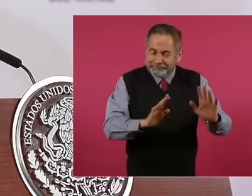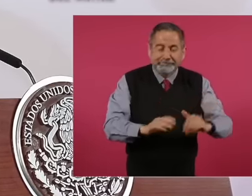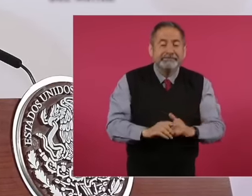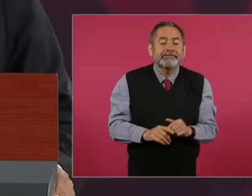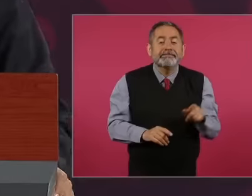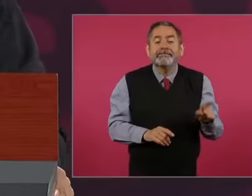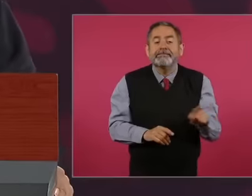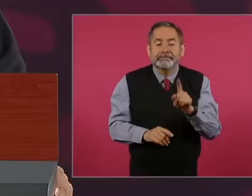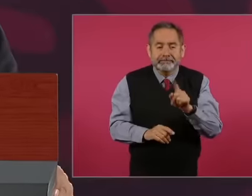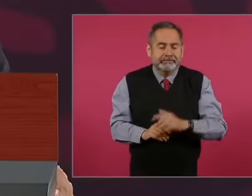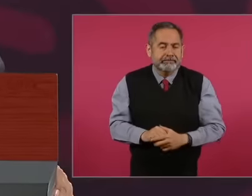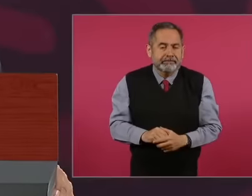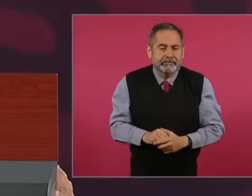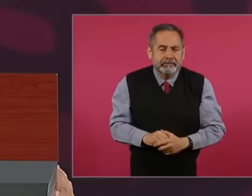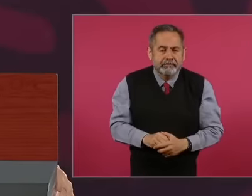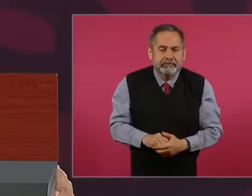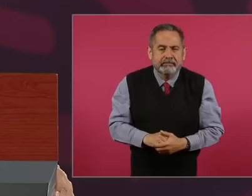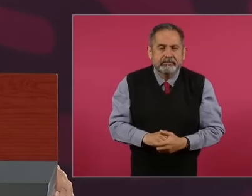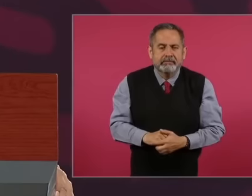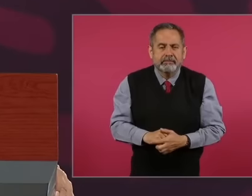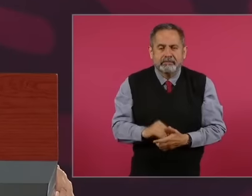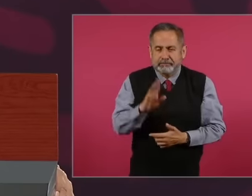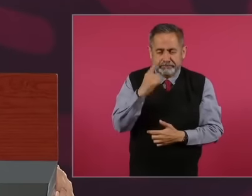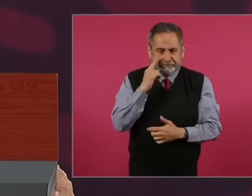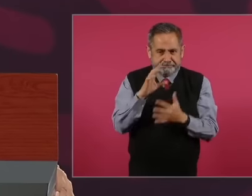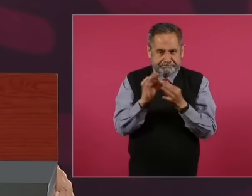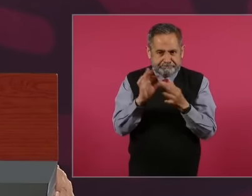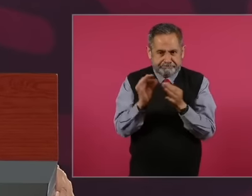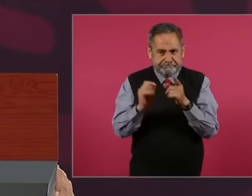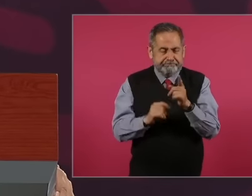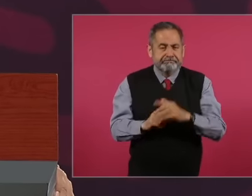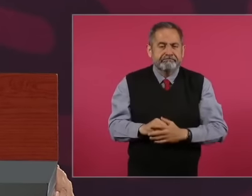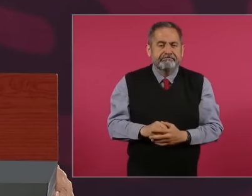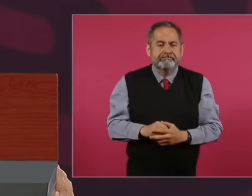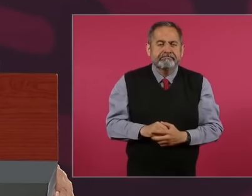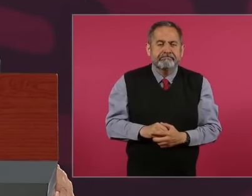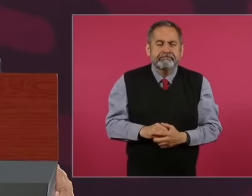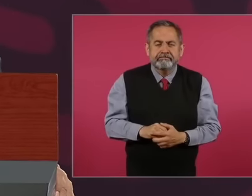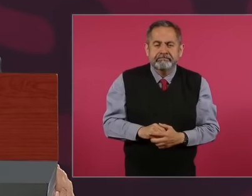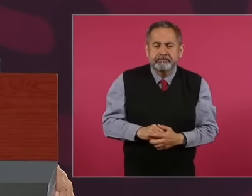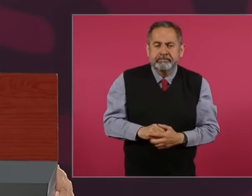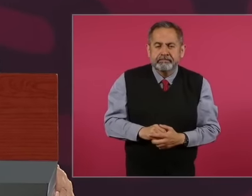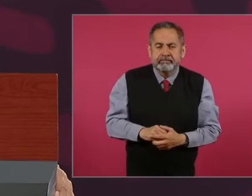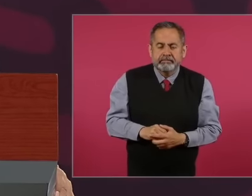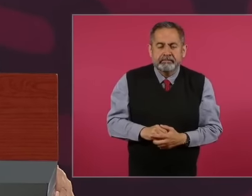but look what he has done